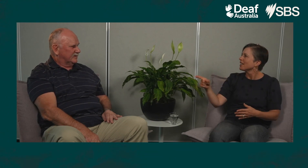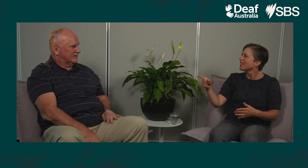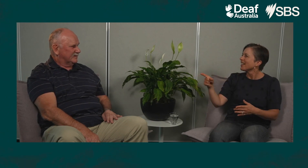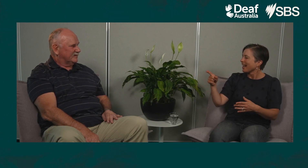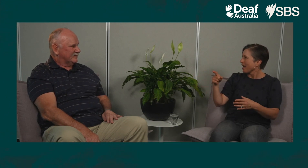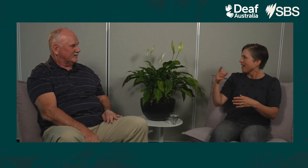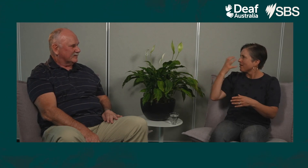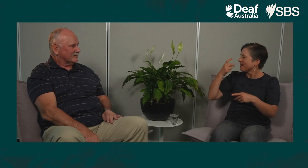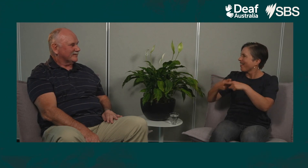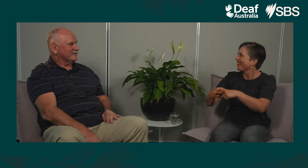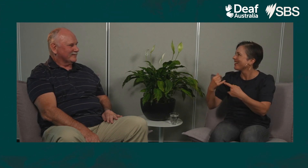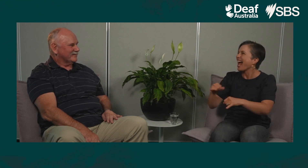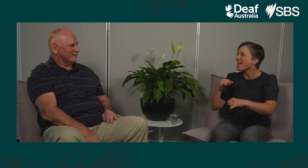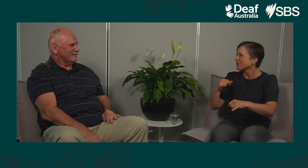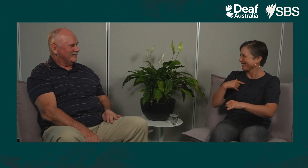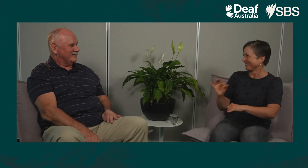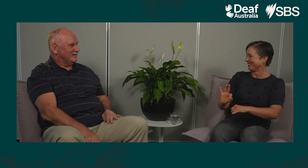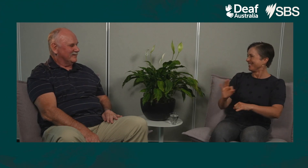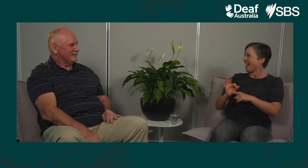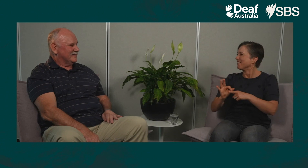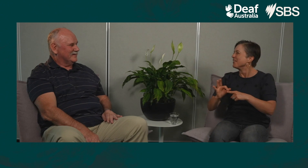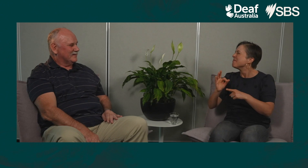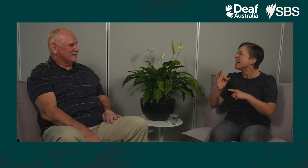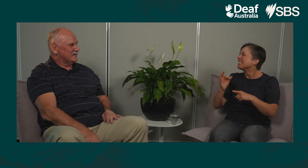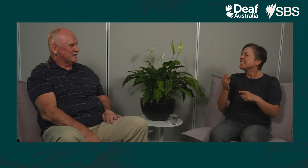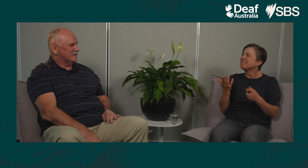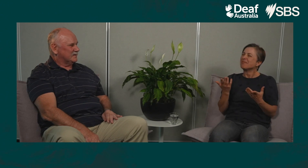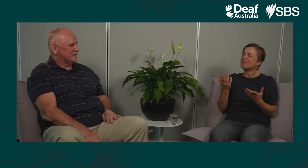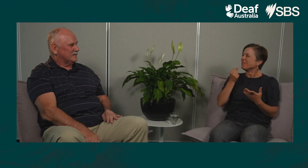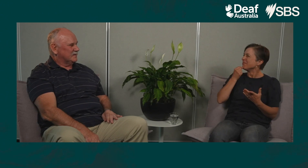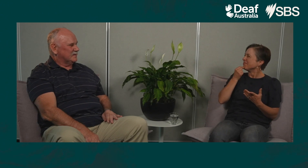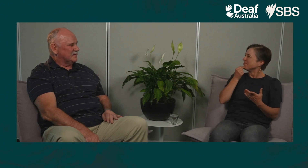So that throws me sometimes, I have to remember that ‘I love you’ is actually ‘colourful’.